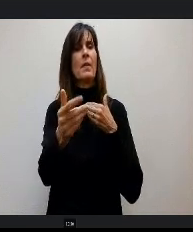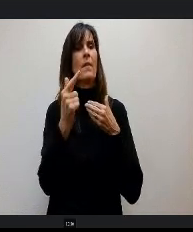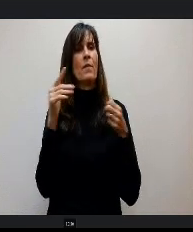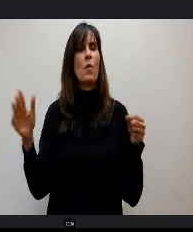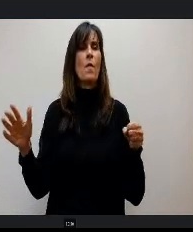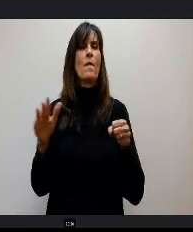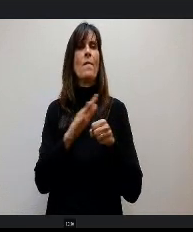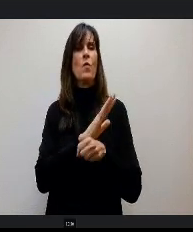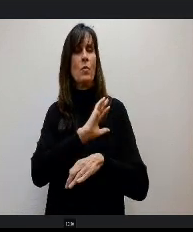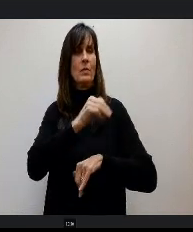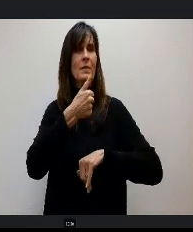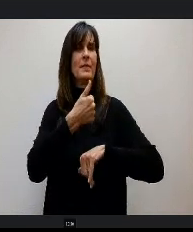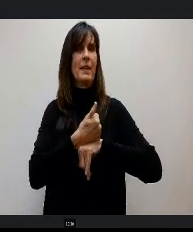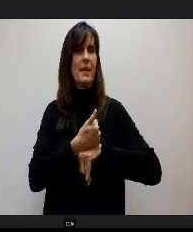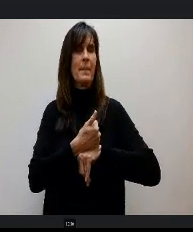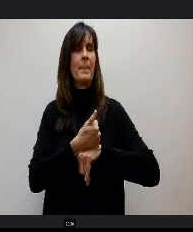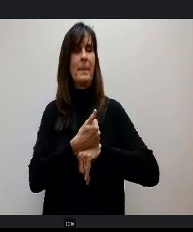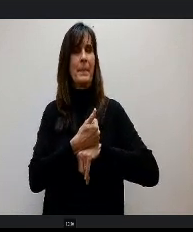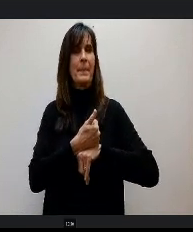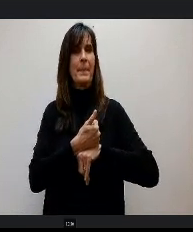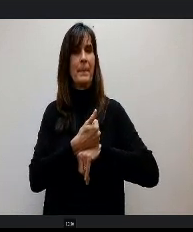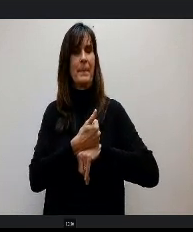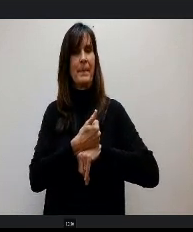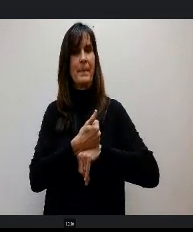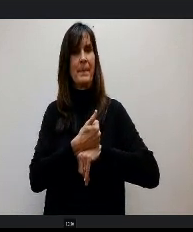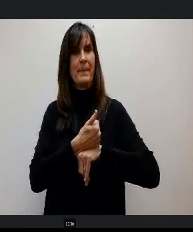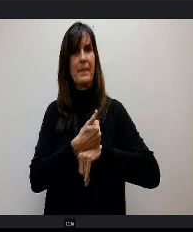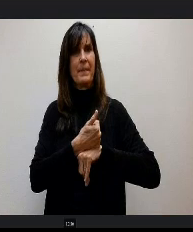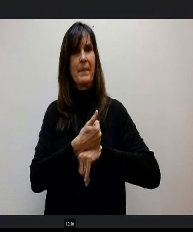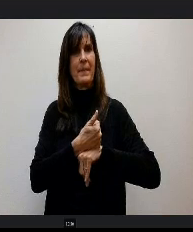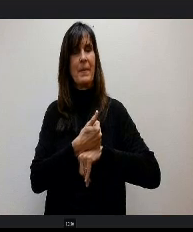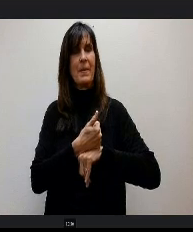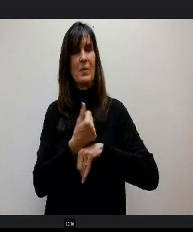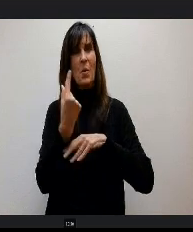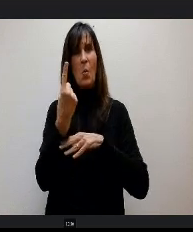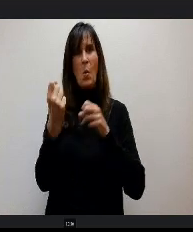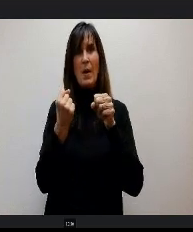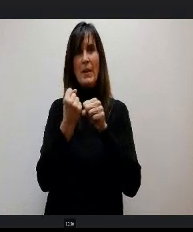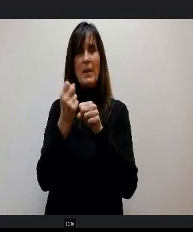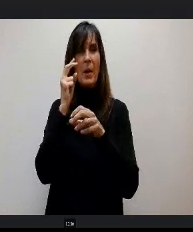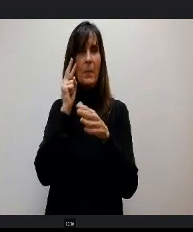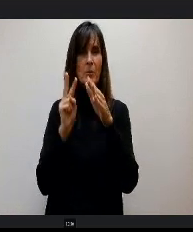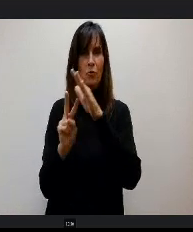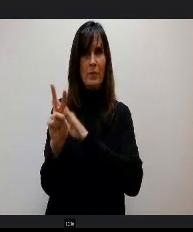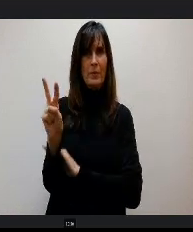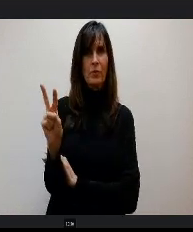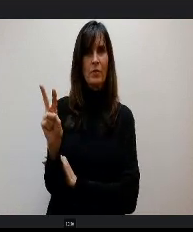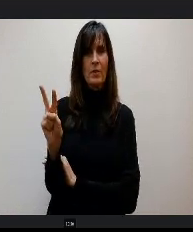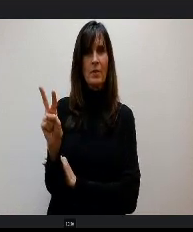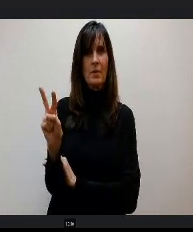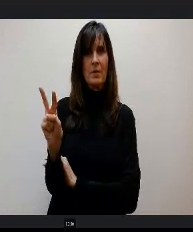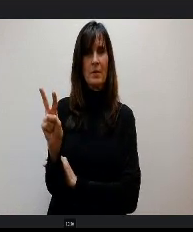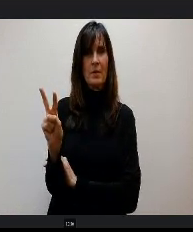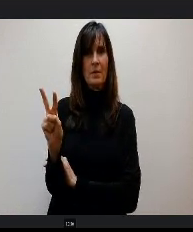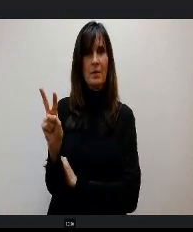of this and so with one year's s projection as to what the implication will be for a district like ours.